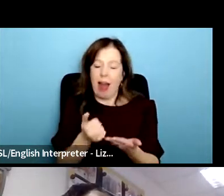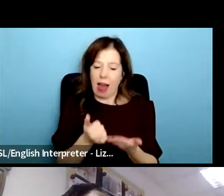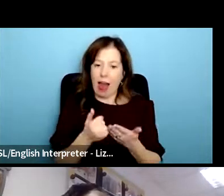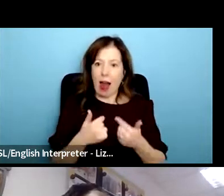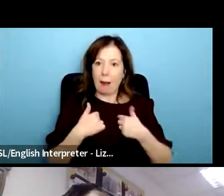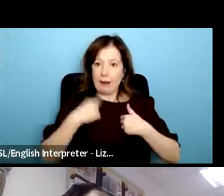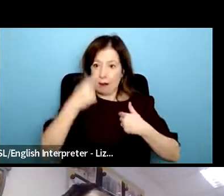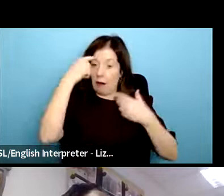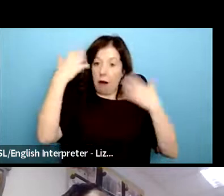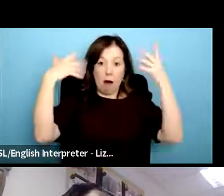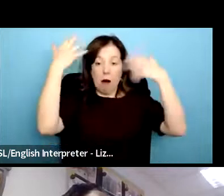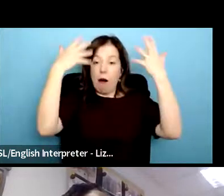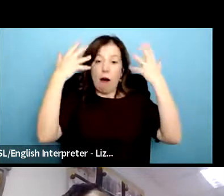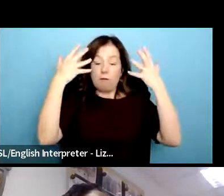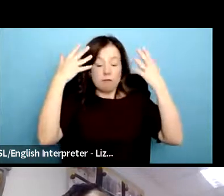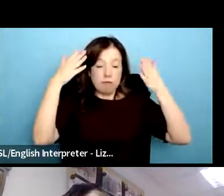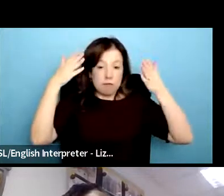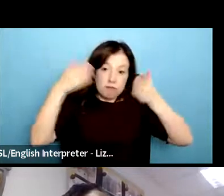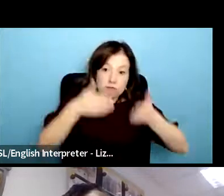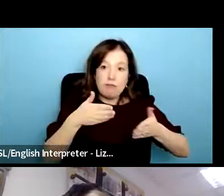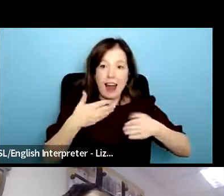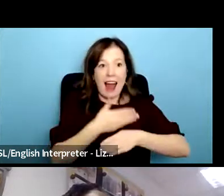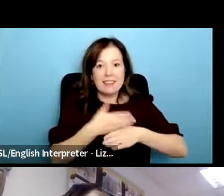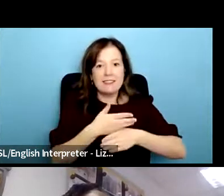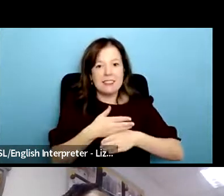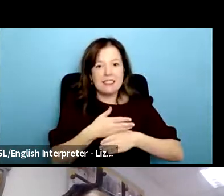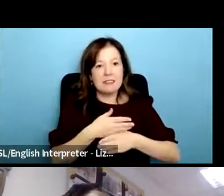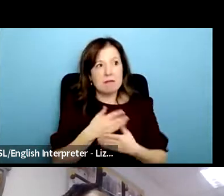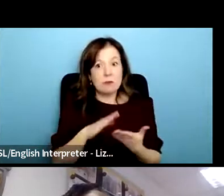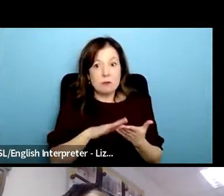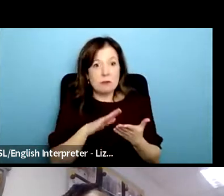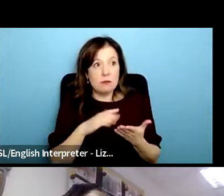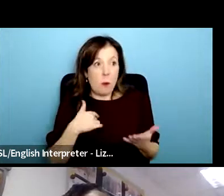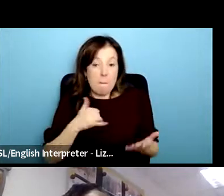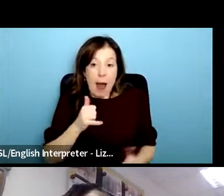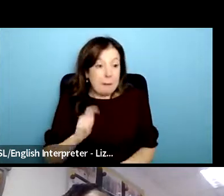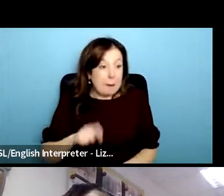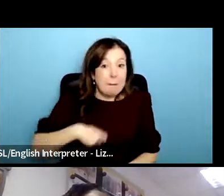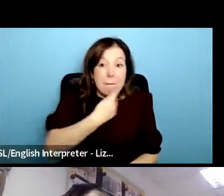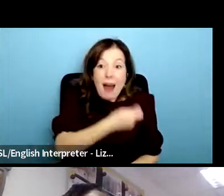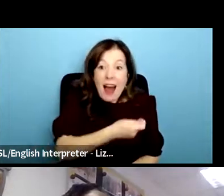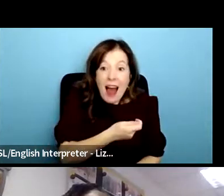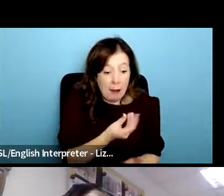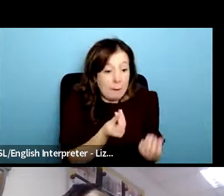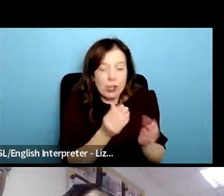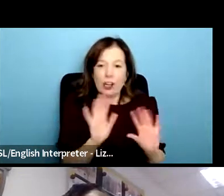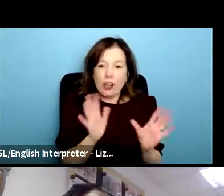recognizing that as a sort of an exchange um but yeah especially when you're first starting up